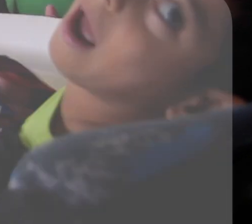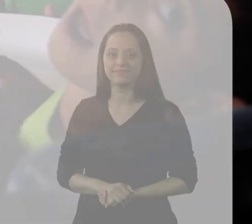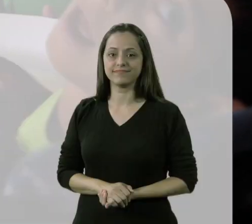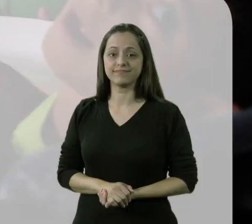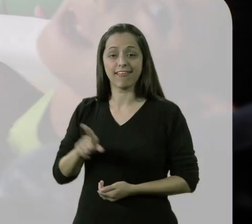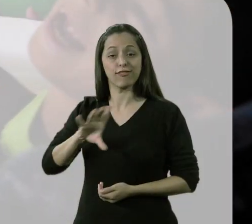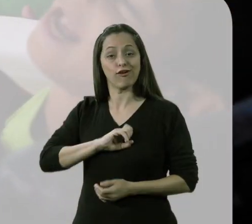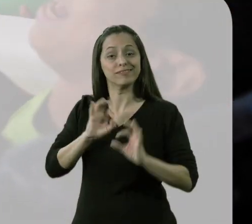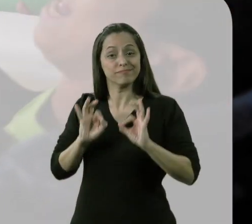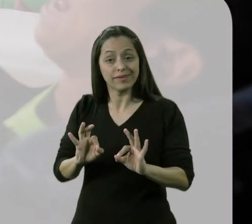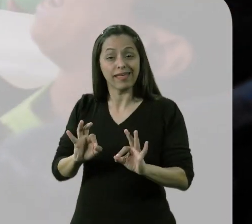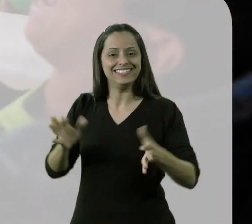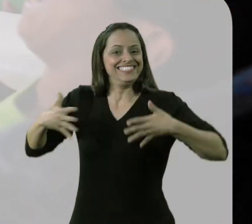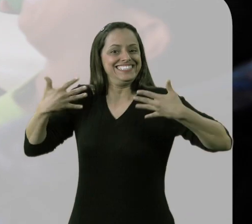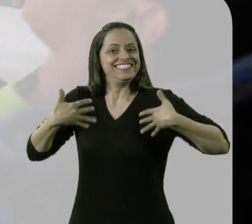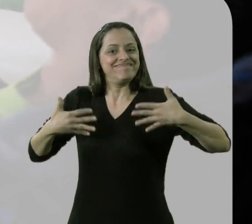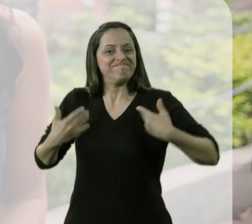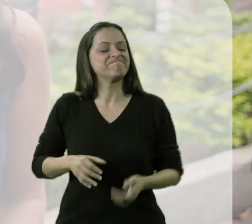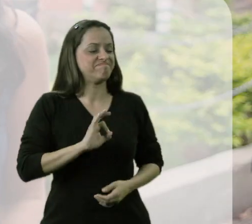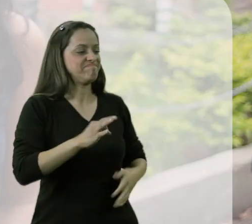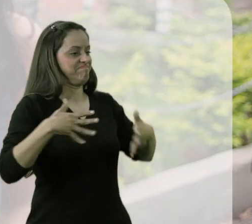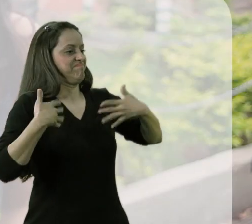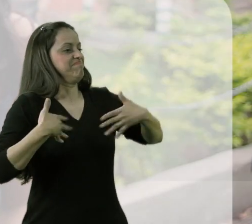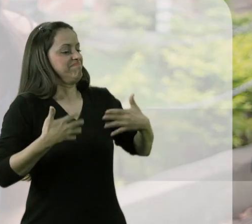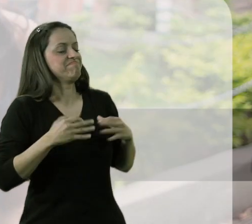He likes it a lot and gets really excited.